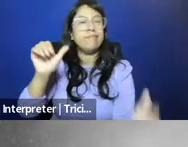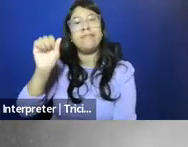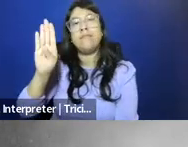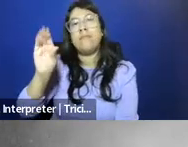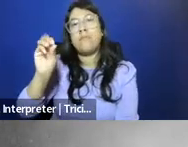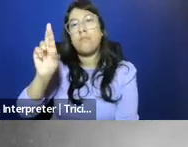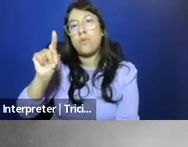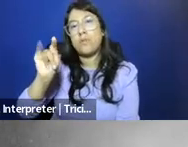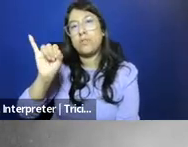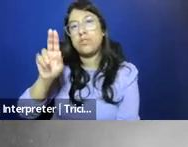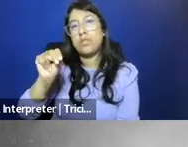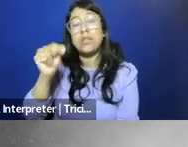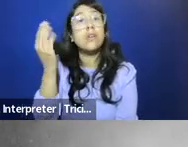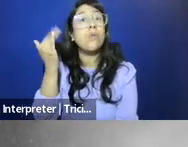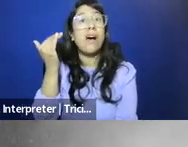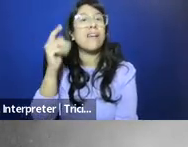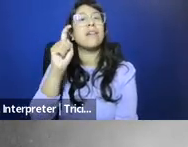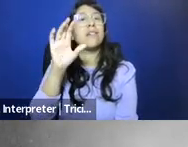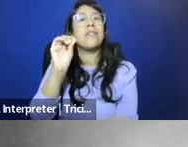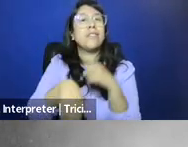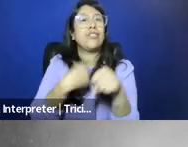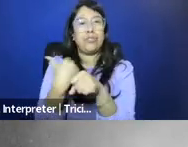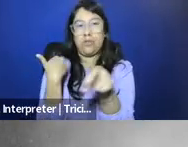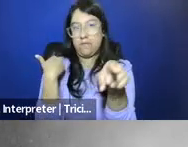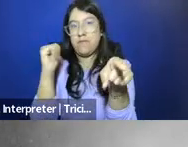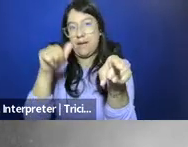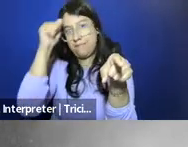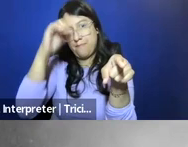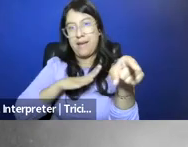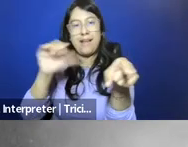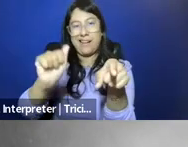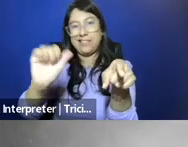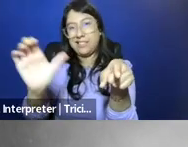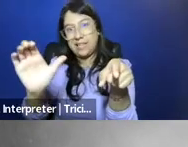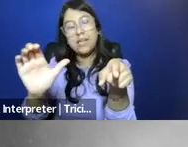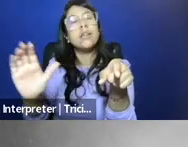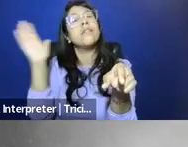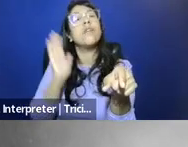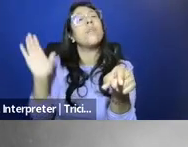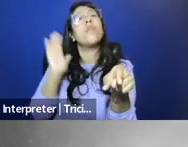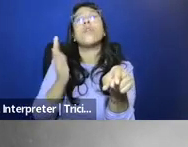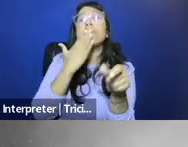So that's because more than 150 years ago, Anthony Comstock, who was a former dry good salesman